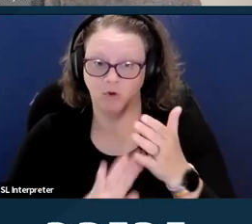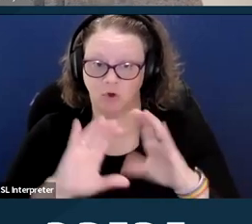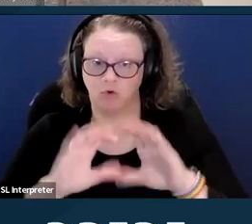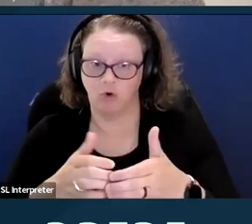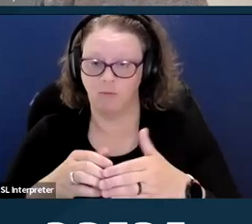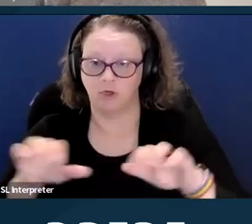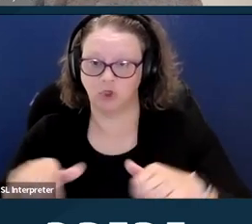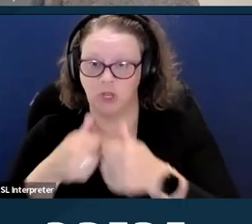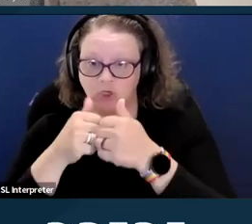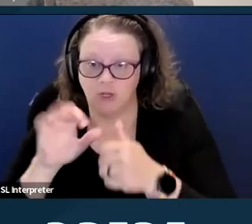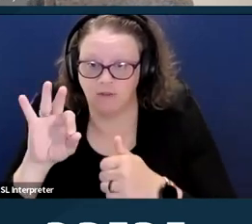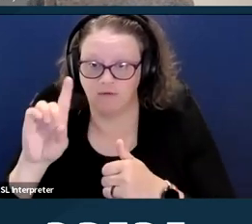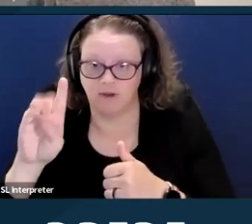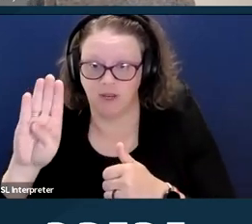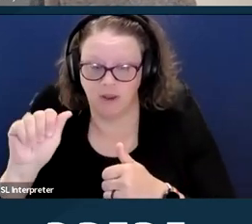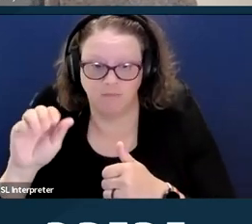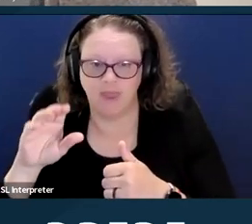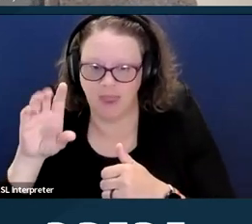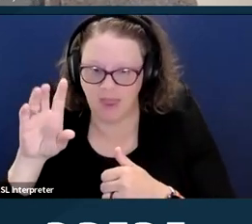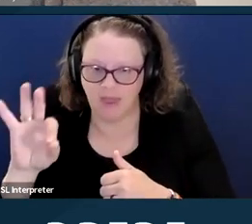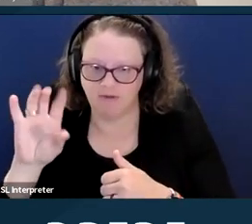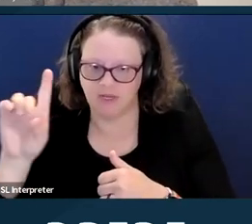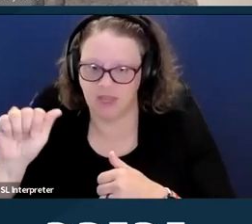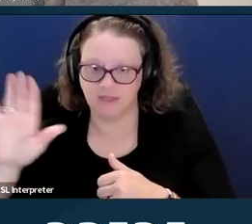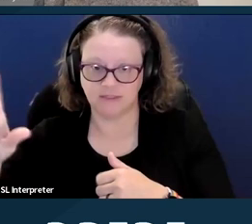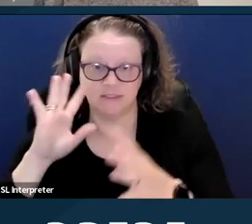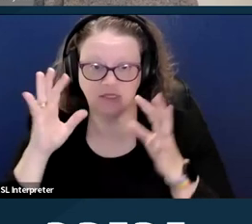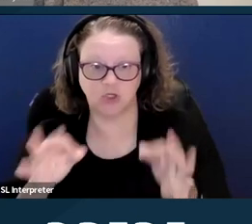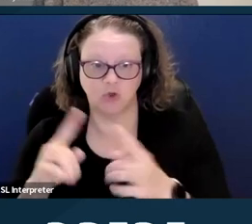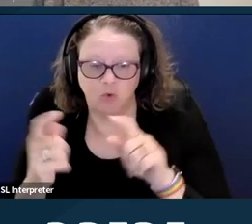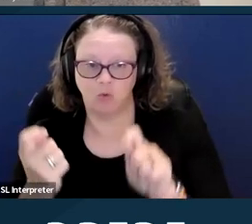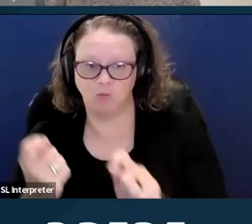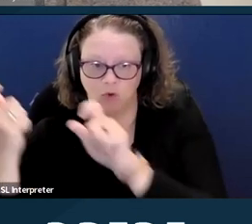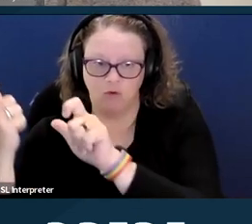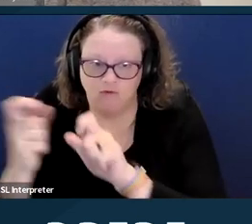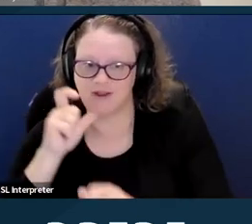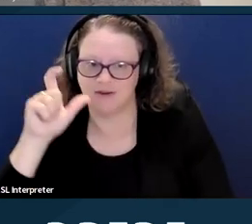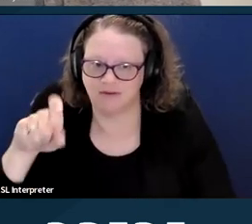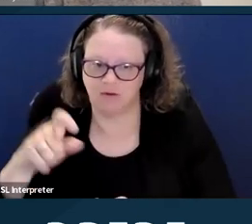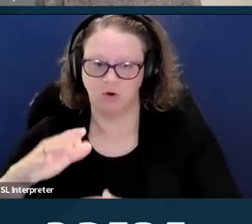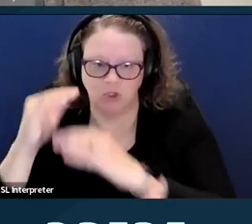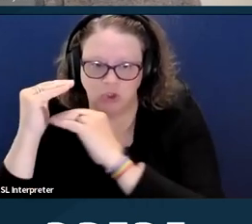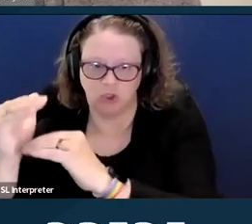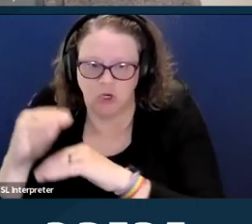to remove unnecessary restrictions on access to the abortion medication mifepristone,